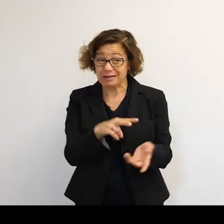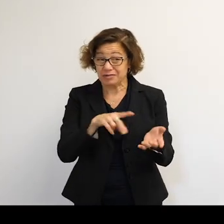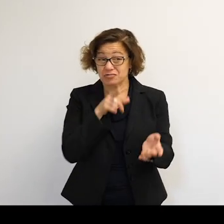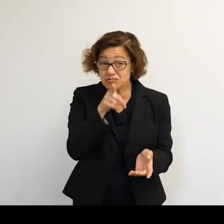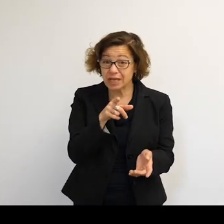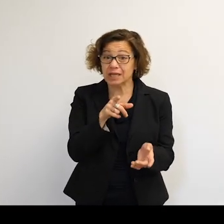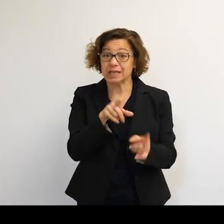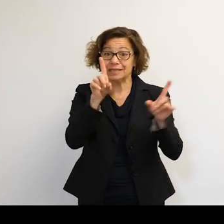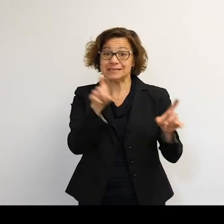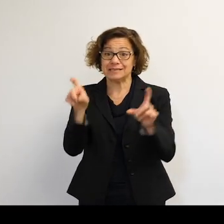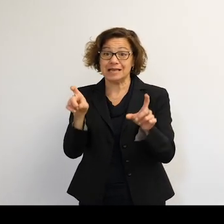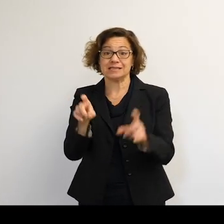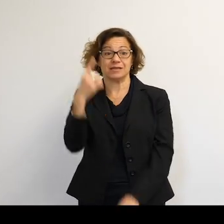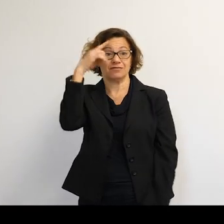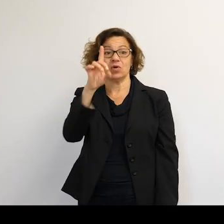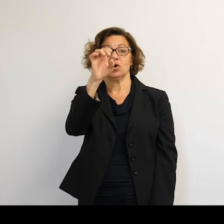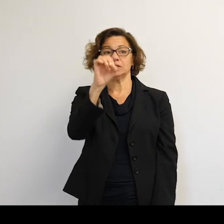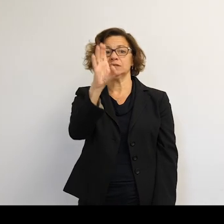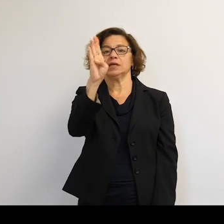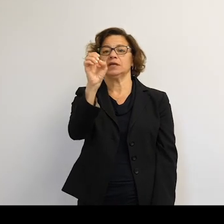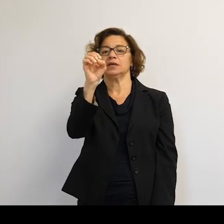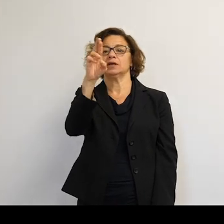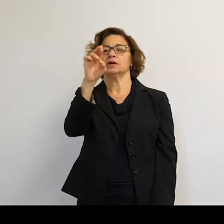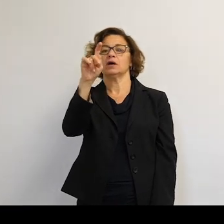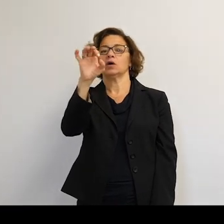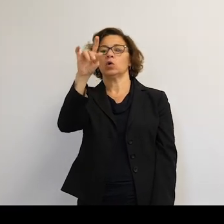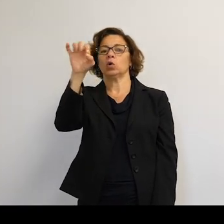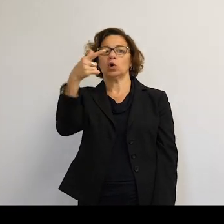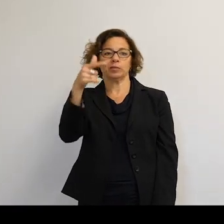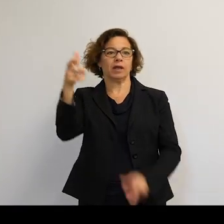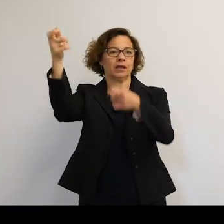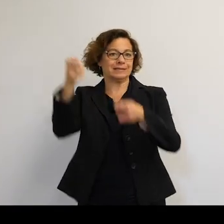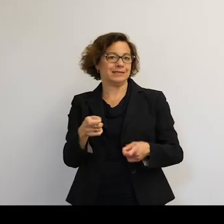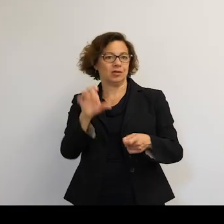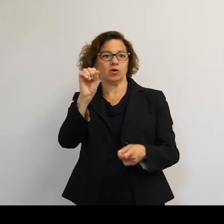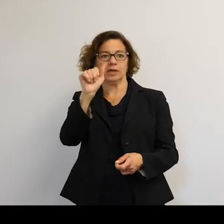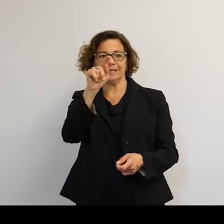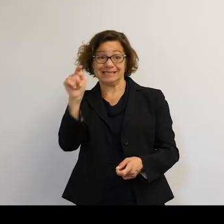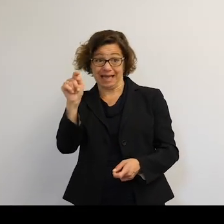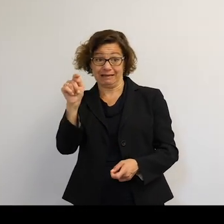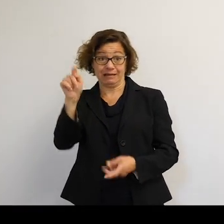tested for actually removing deorbiting satellites? Or are they being used to do something else?